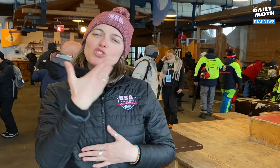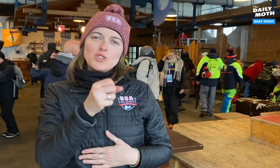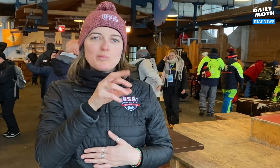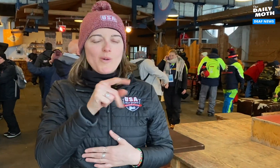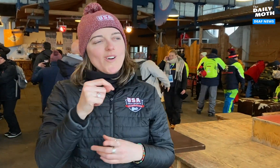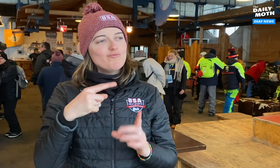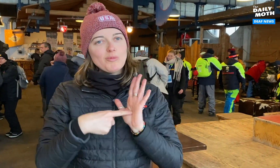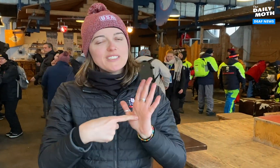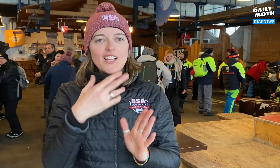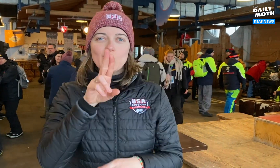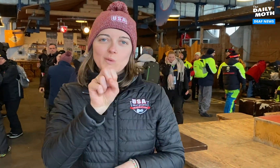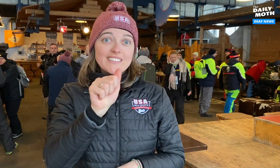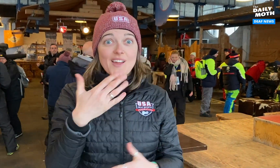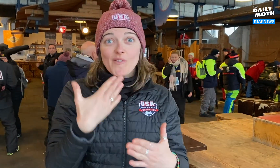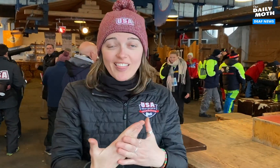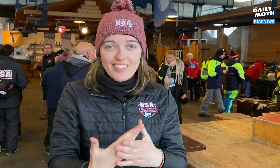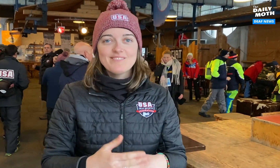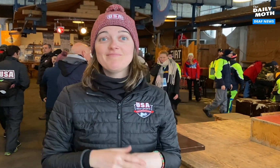he was a good sport and represented USA well.